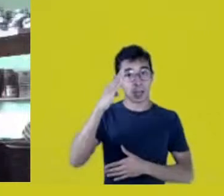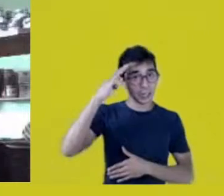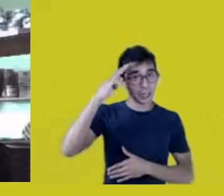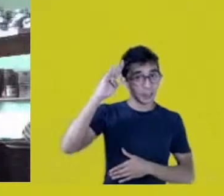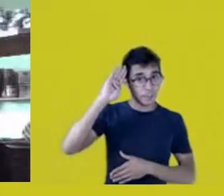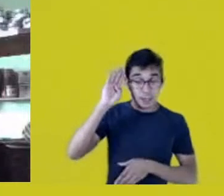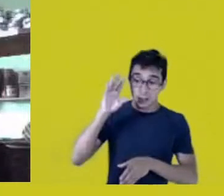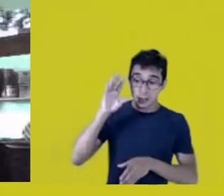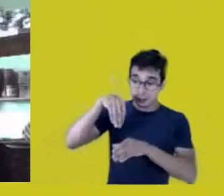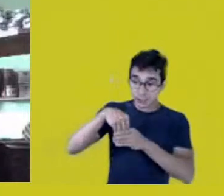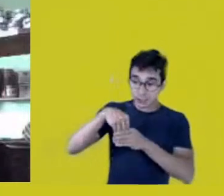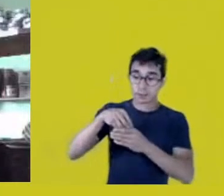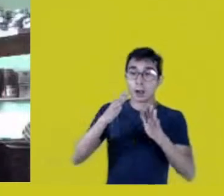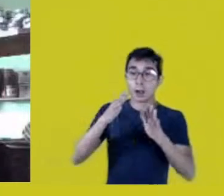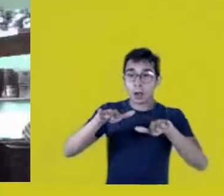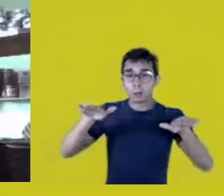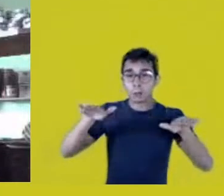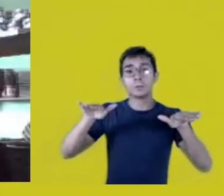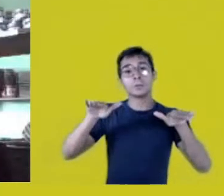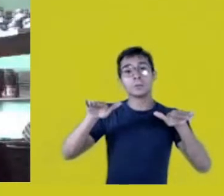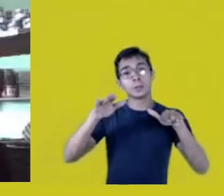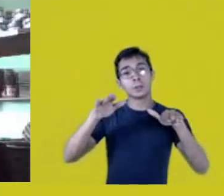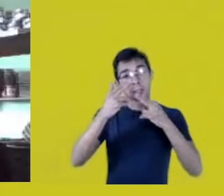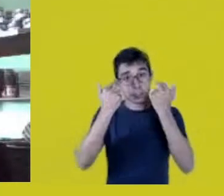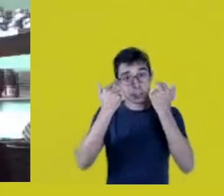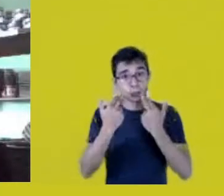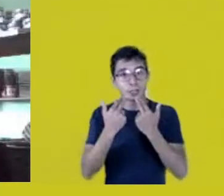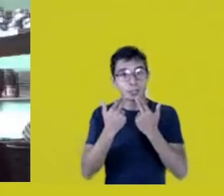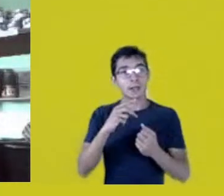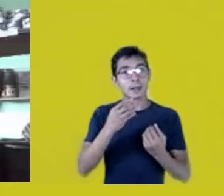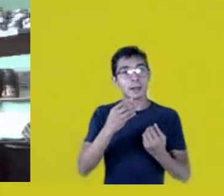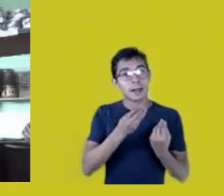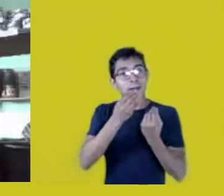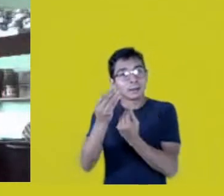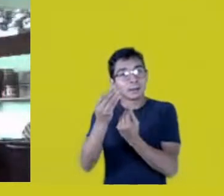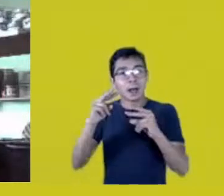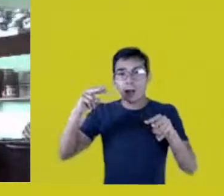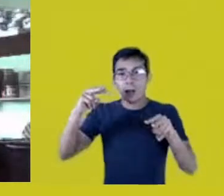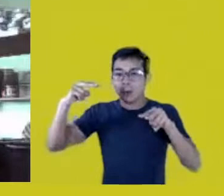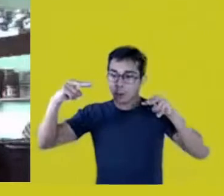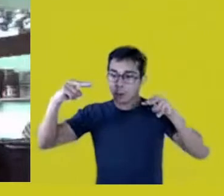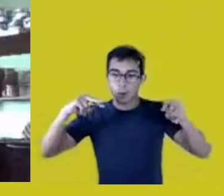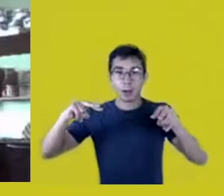because they have a different outlook.